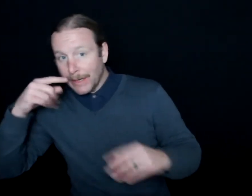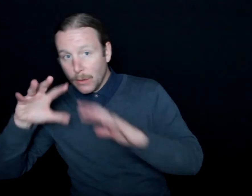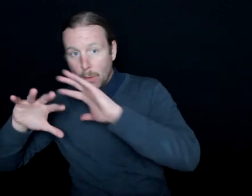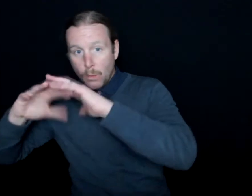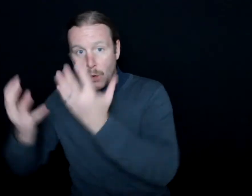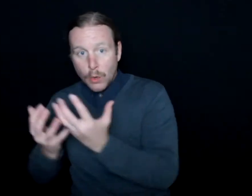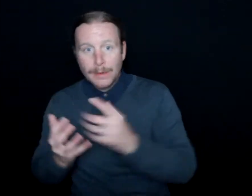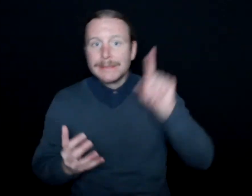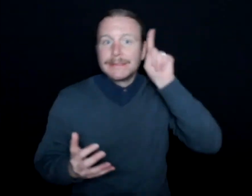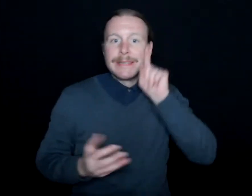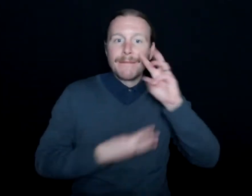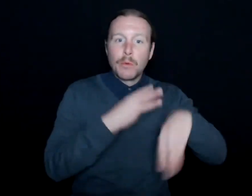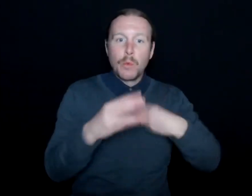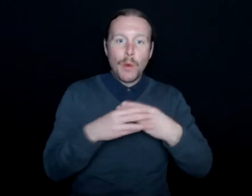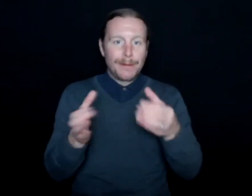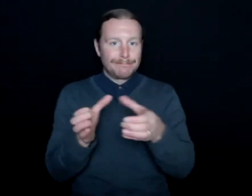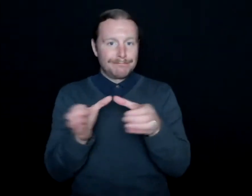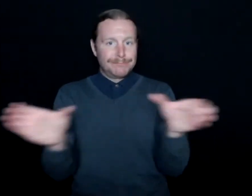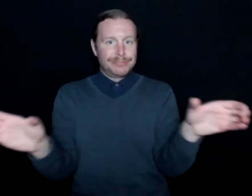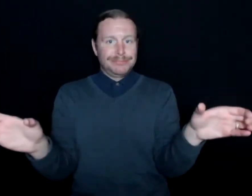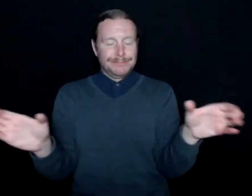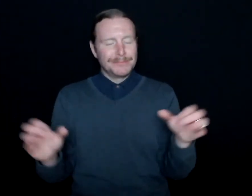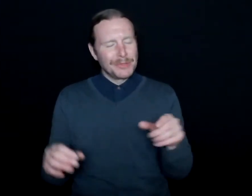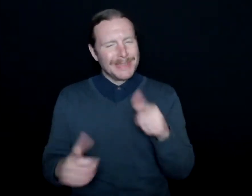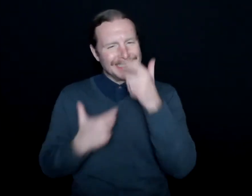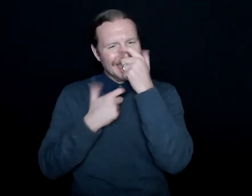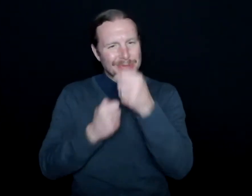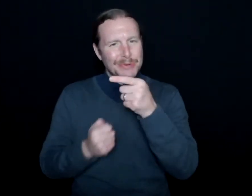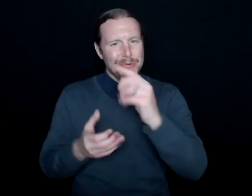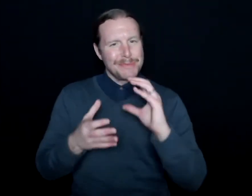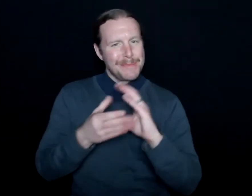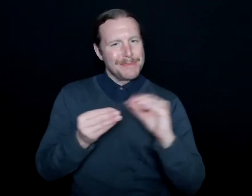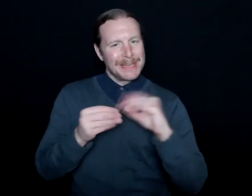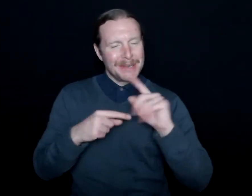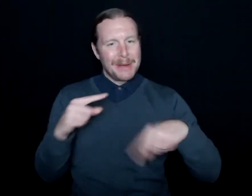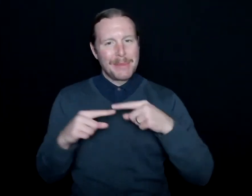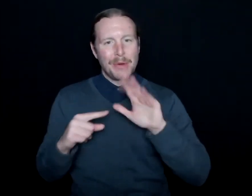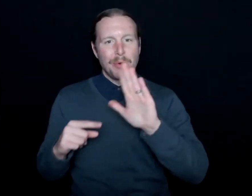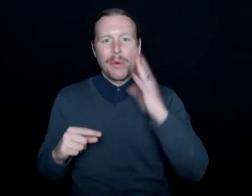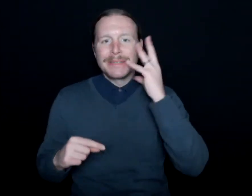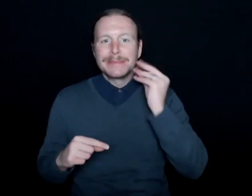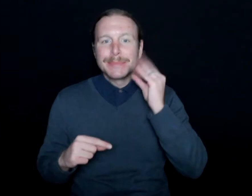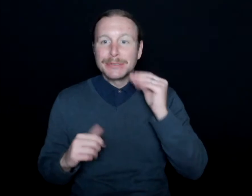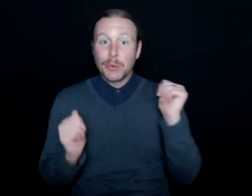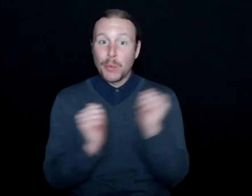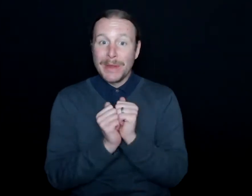So it definitely is interesting to hear your experience with both.